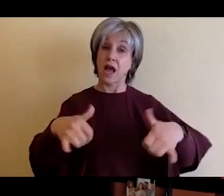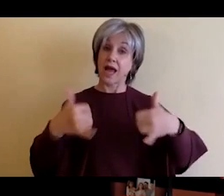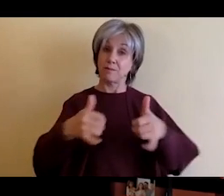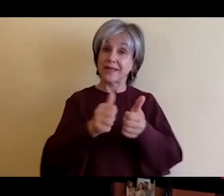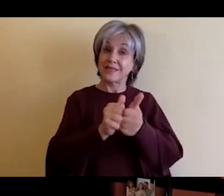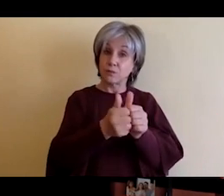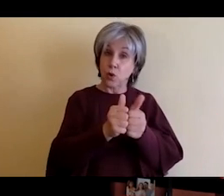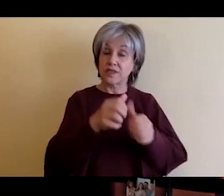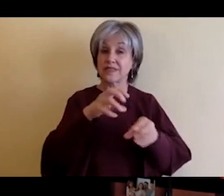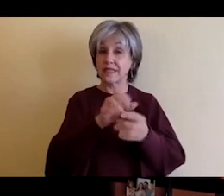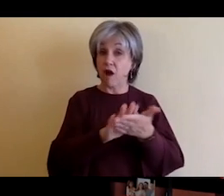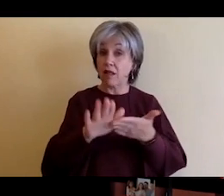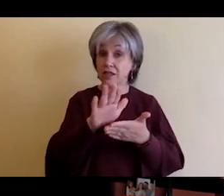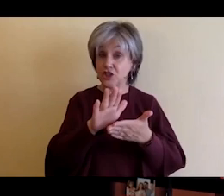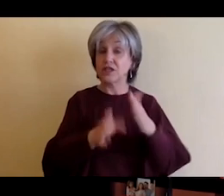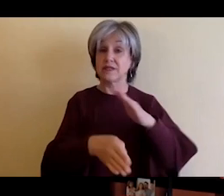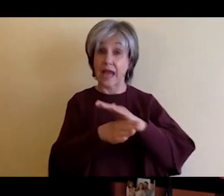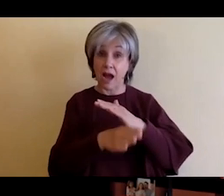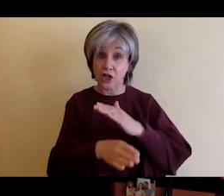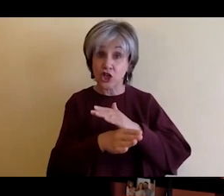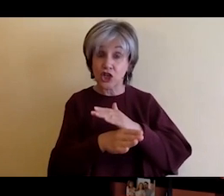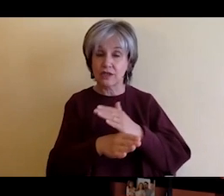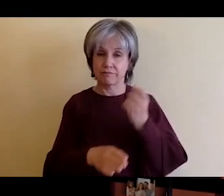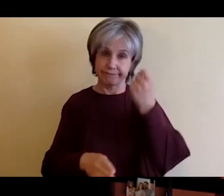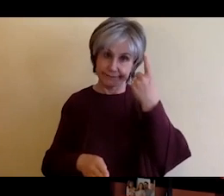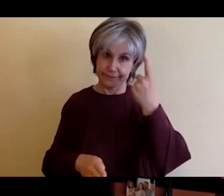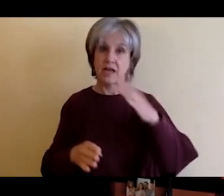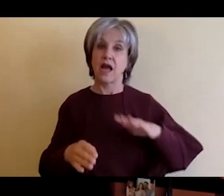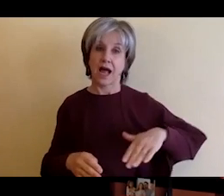college due to kind of having grown in Spain and